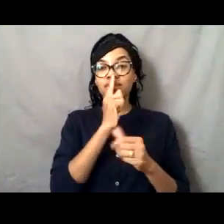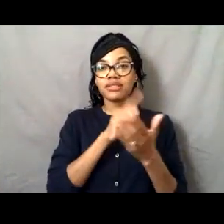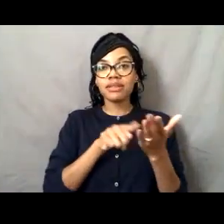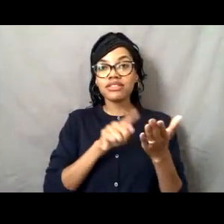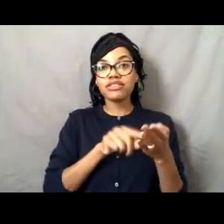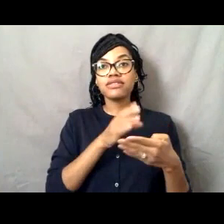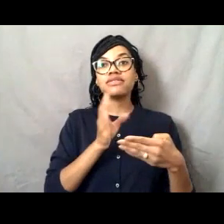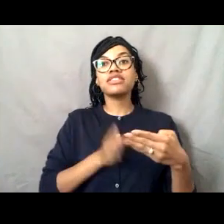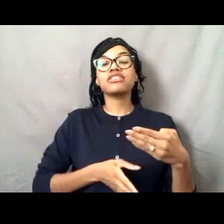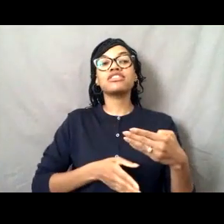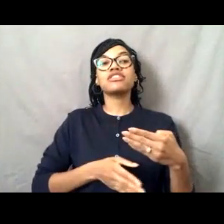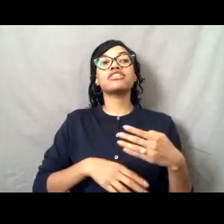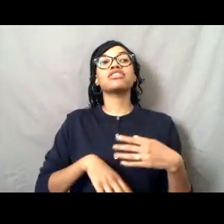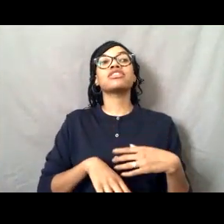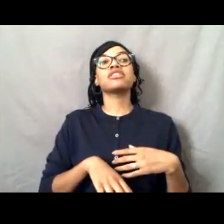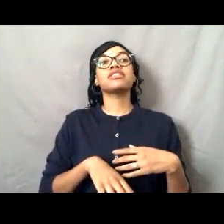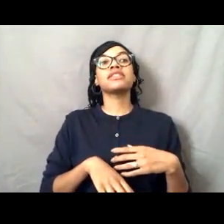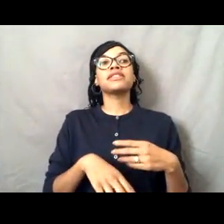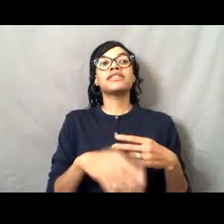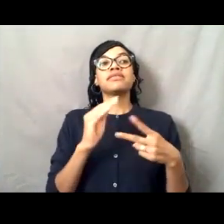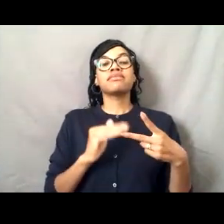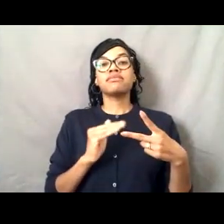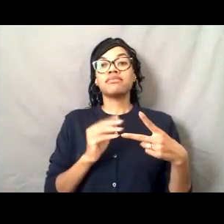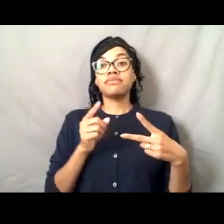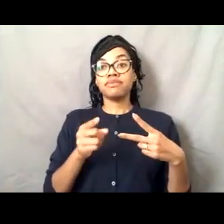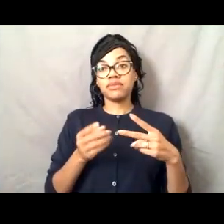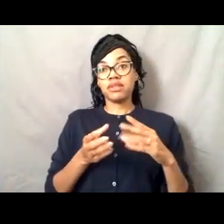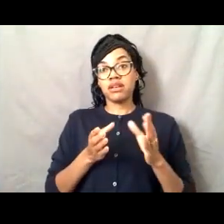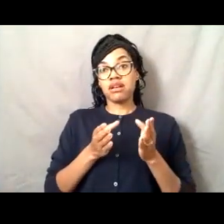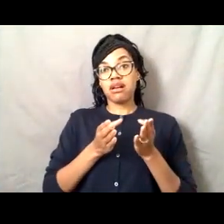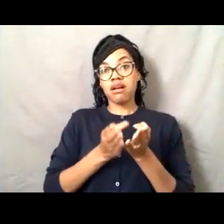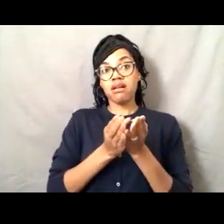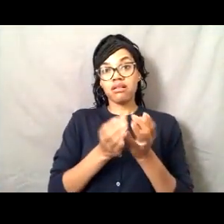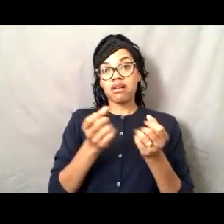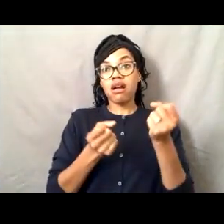that all of the operators are getting their training